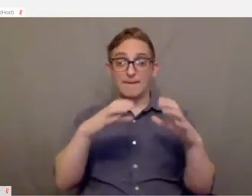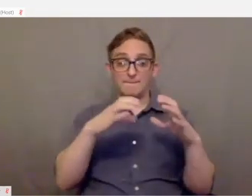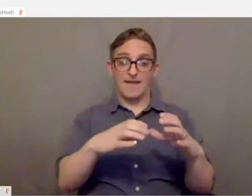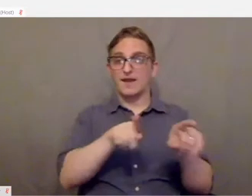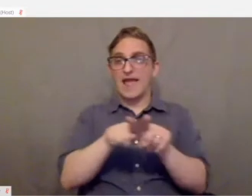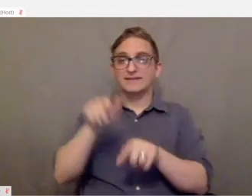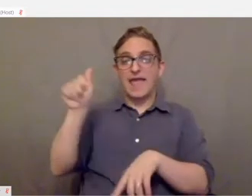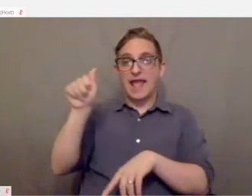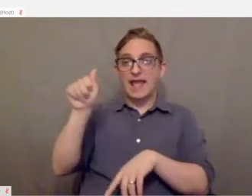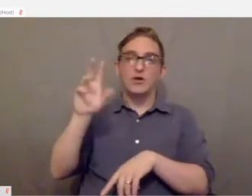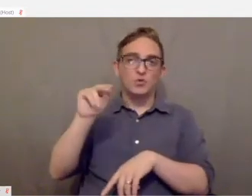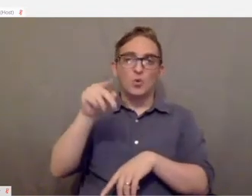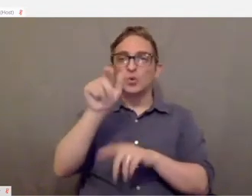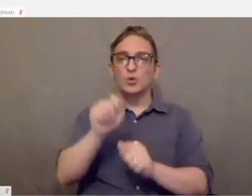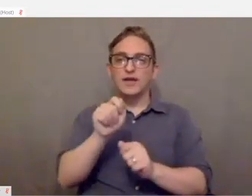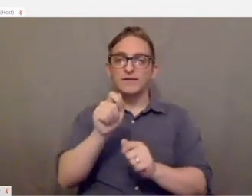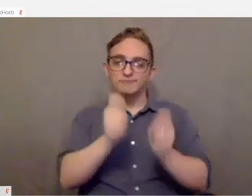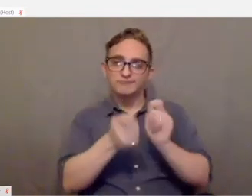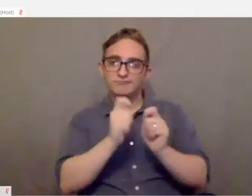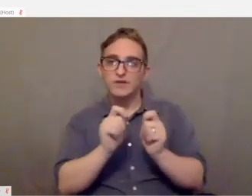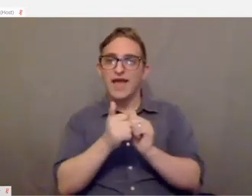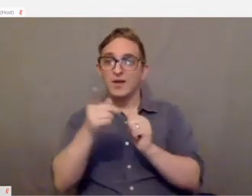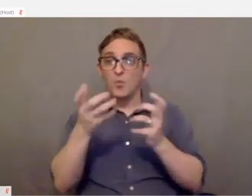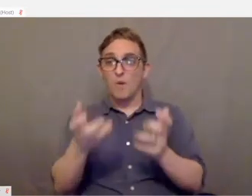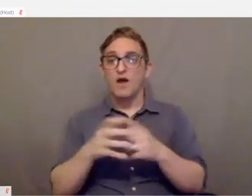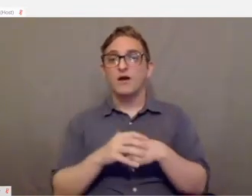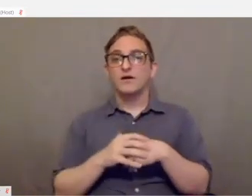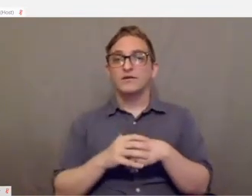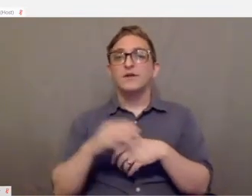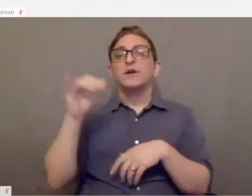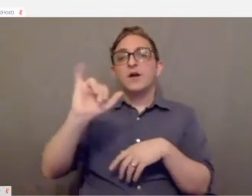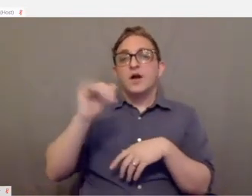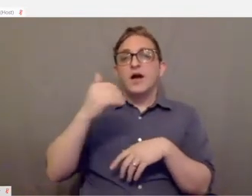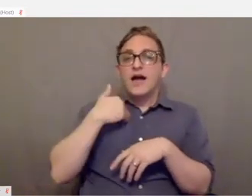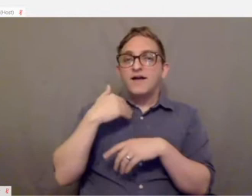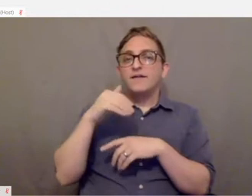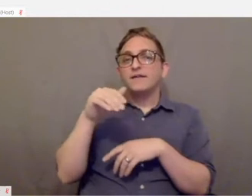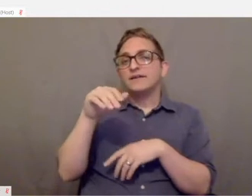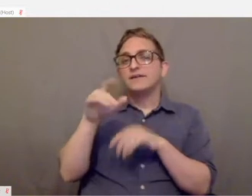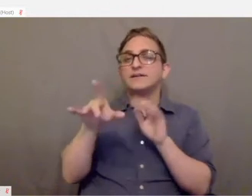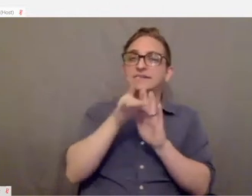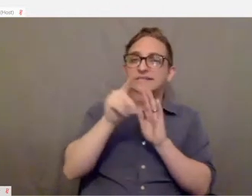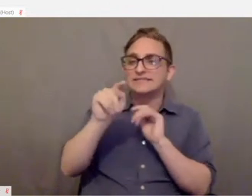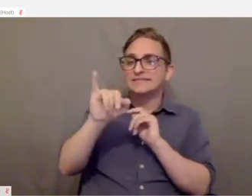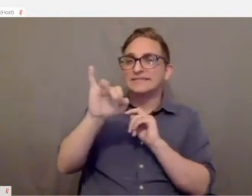You can really customize it how you want. And there's hook and loop stickers and ties that you can put on the bottom of the buttons